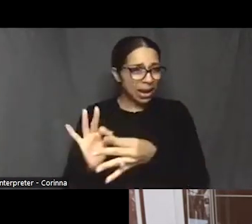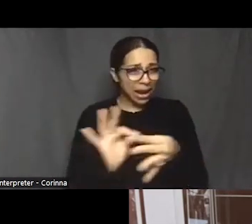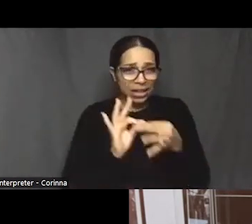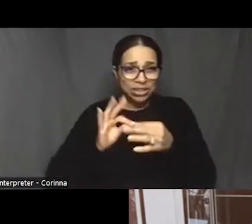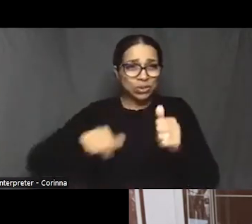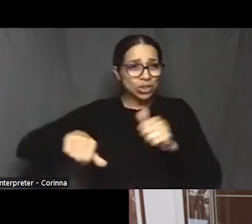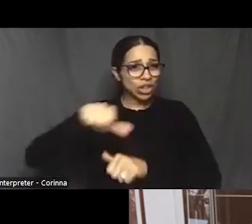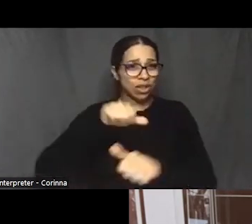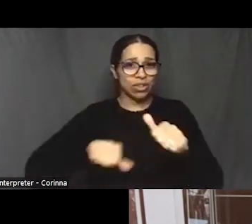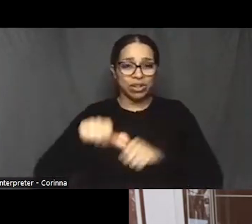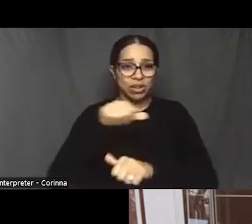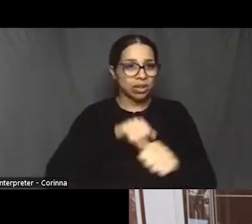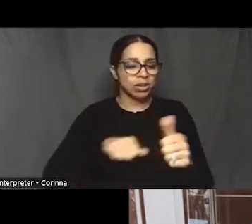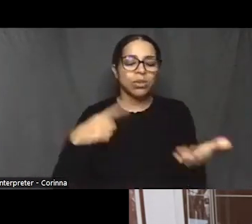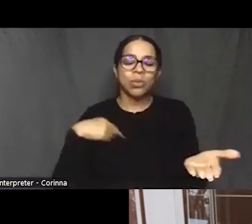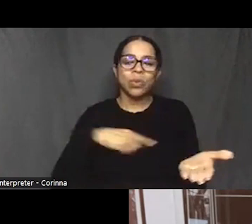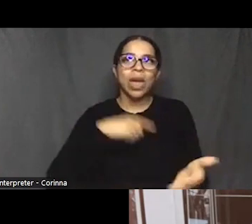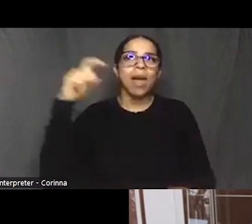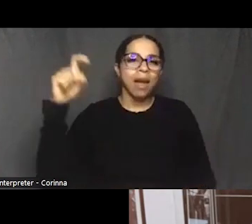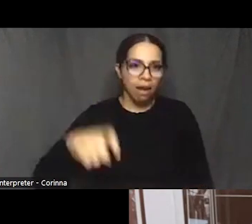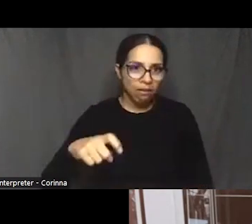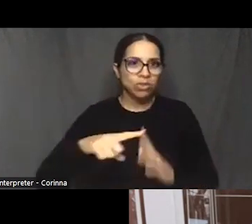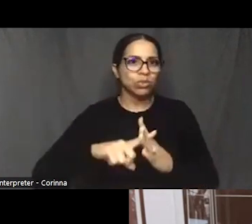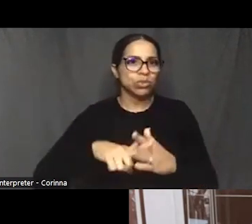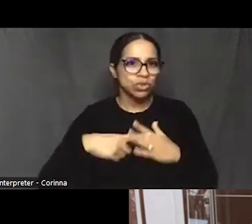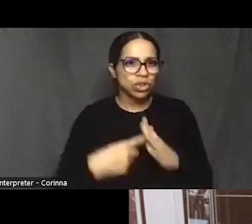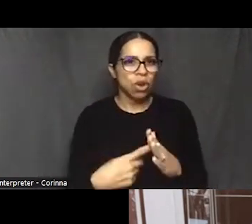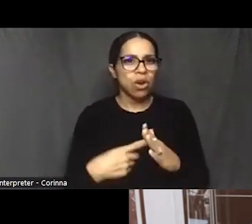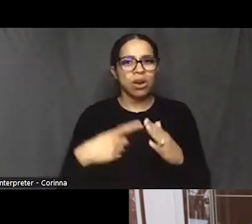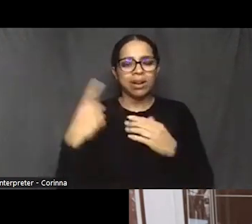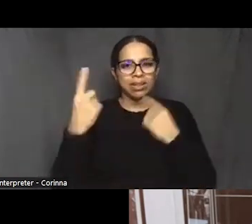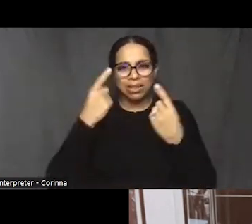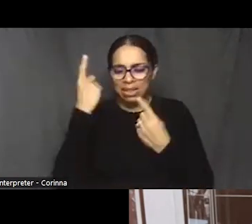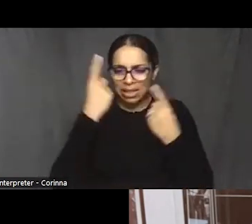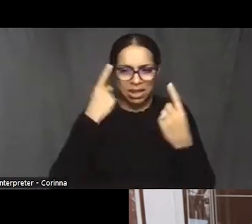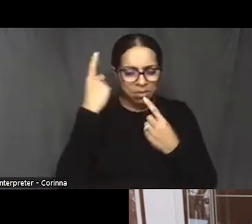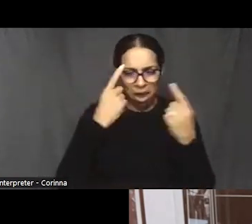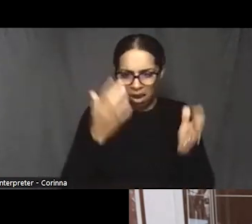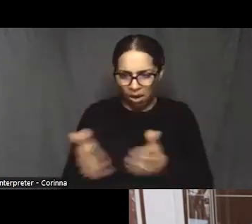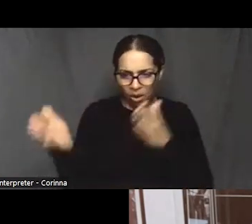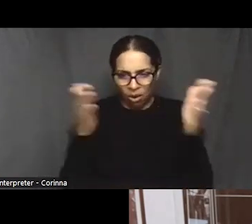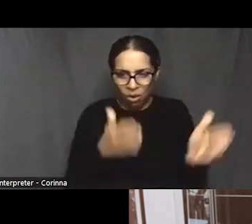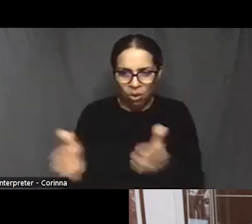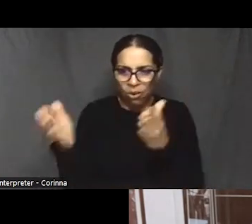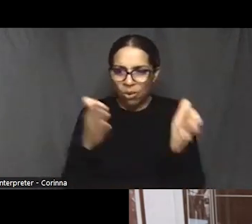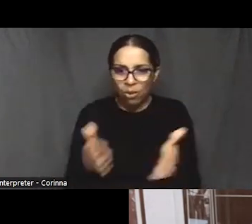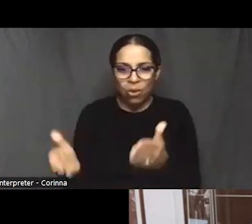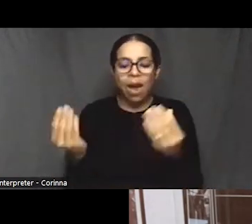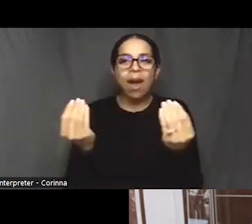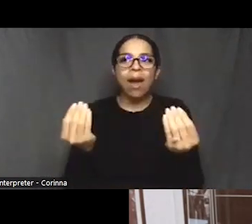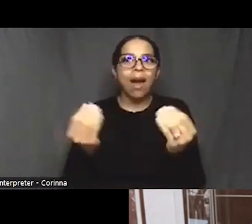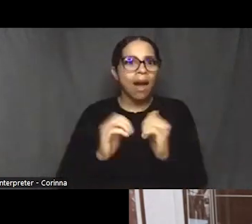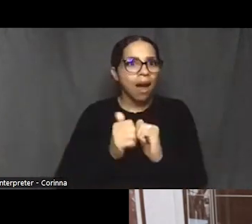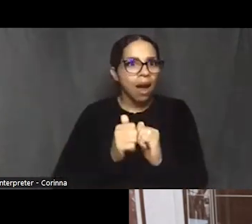and we have got to start thinking about how we can raise other people up